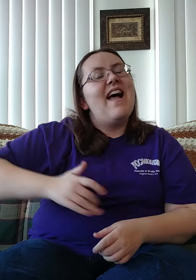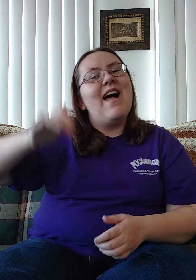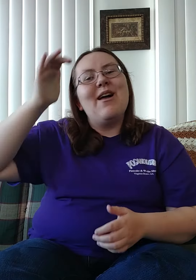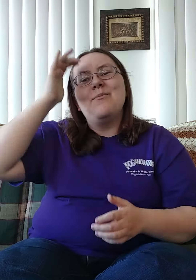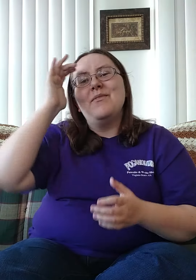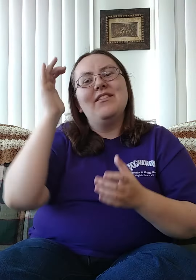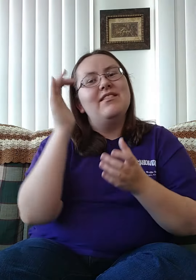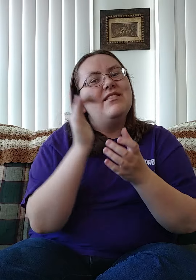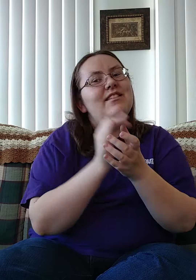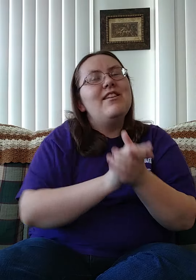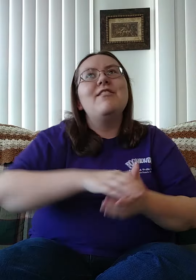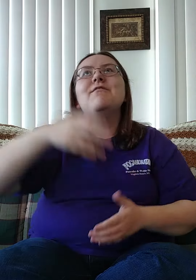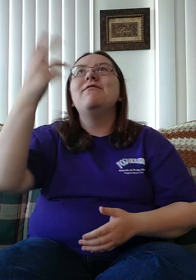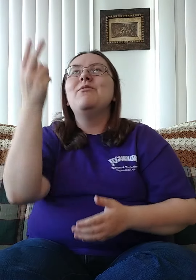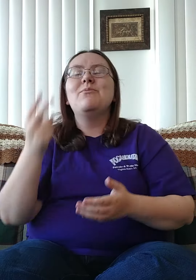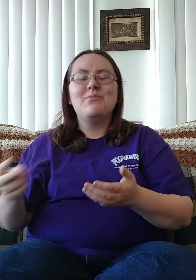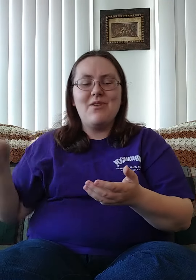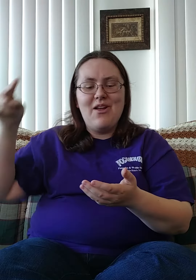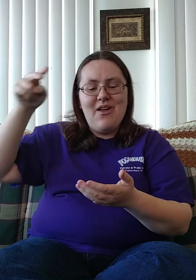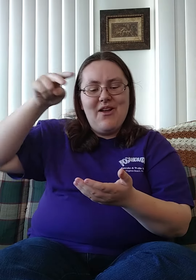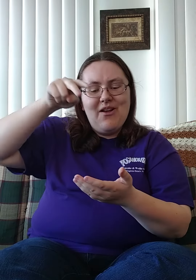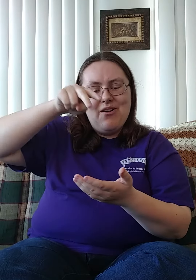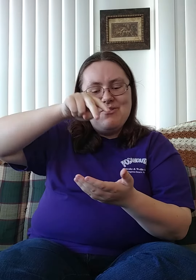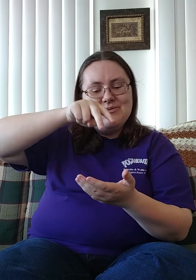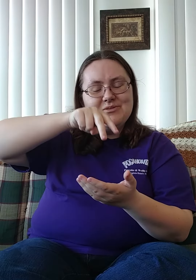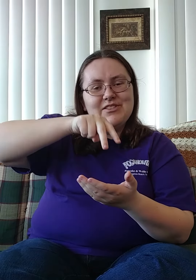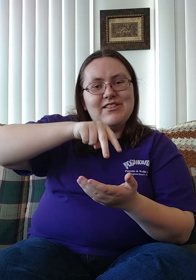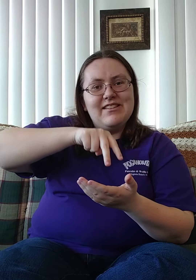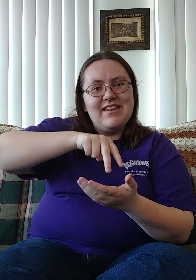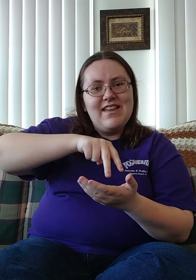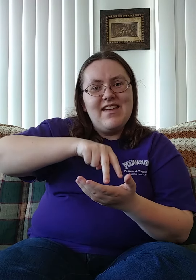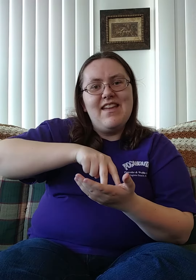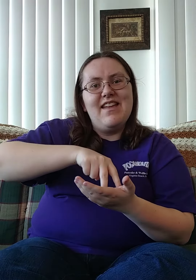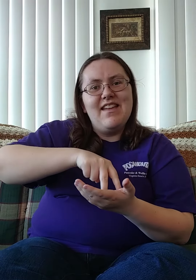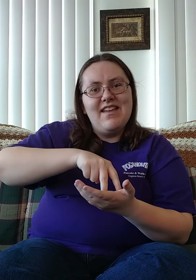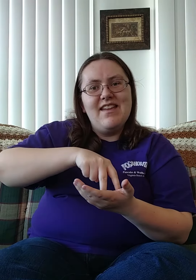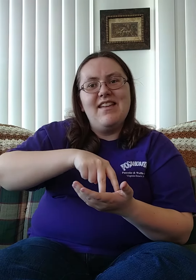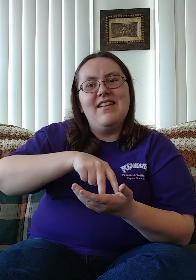I believe You rose again